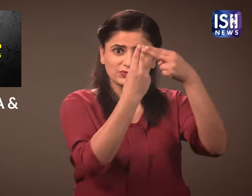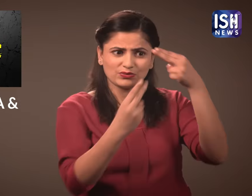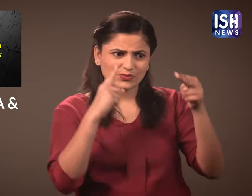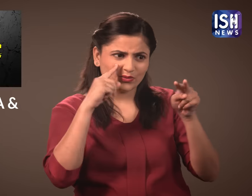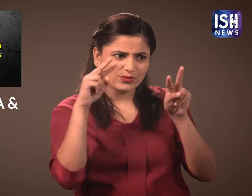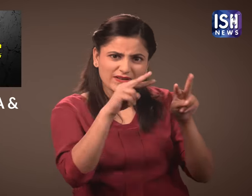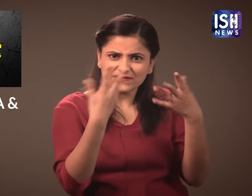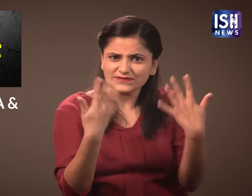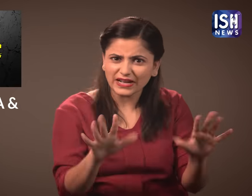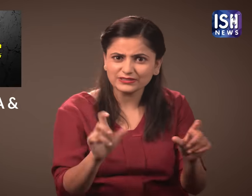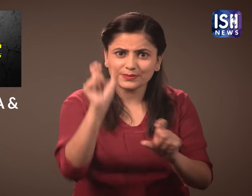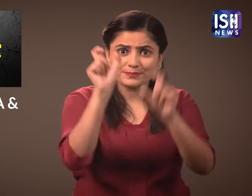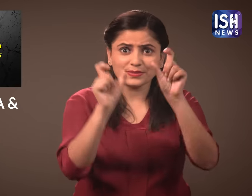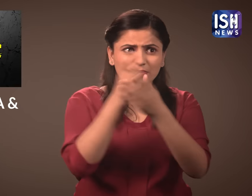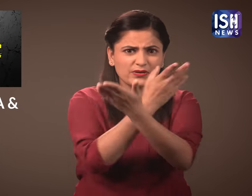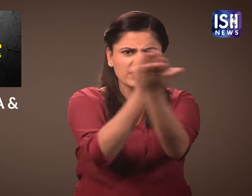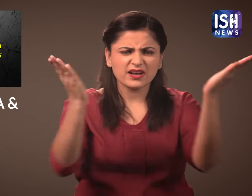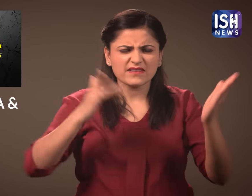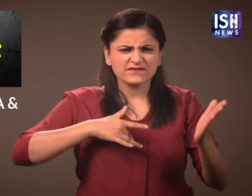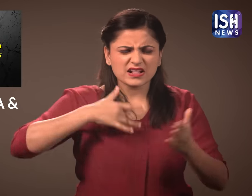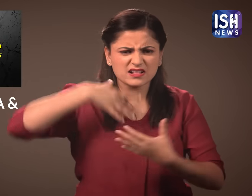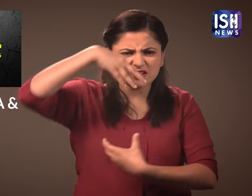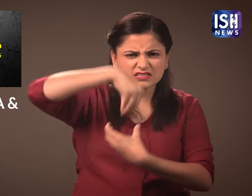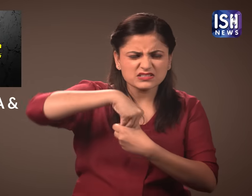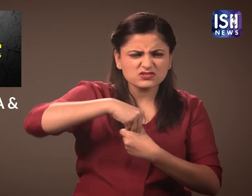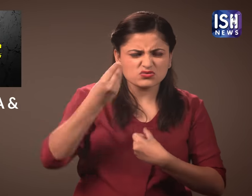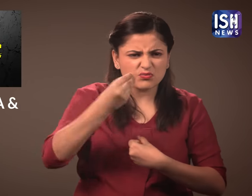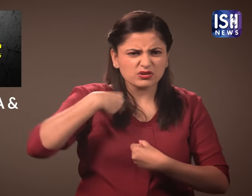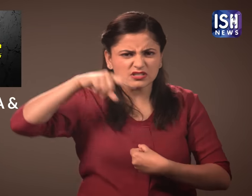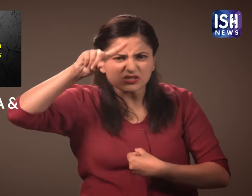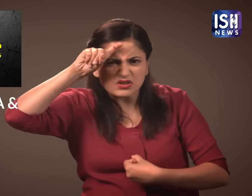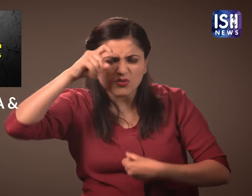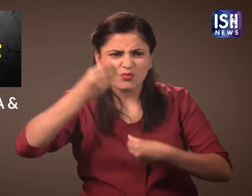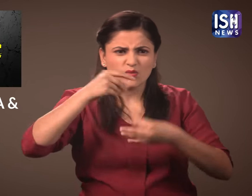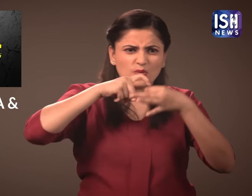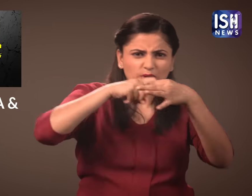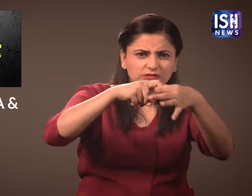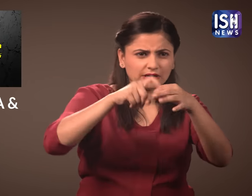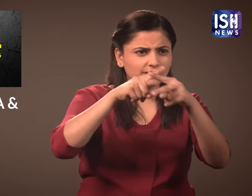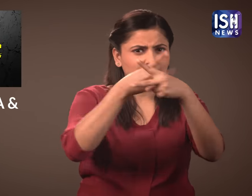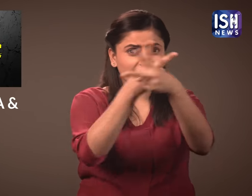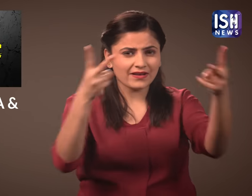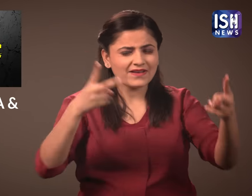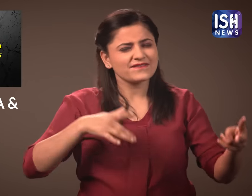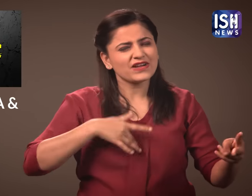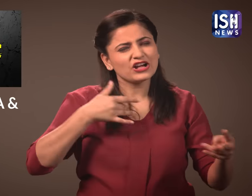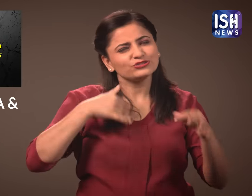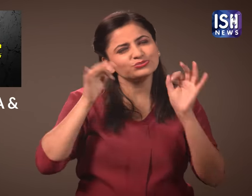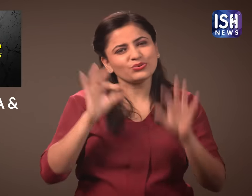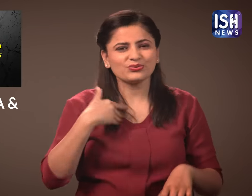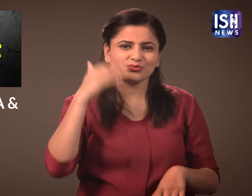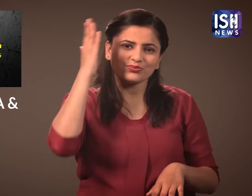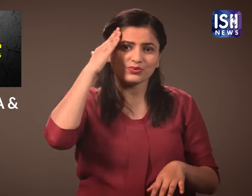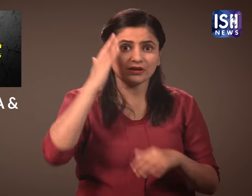I am sure, this video has created many questions and doubts in your mind.